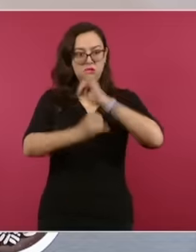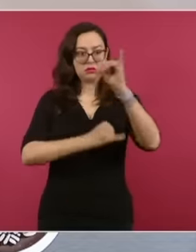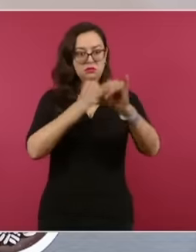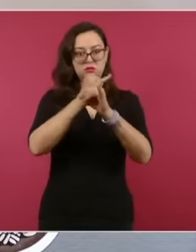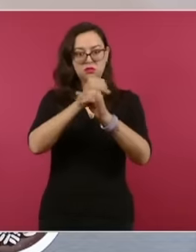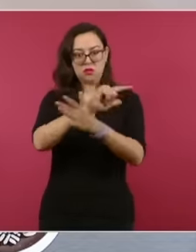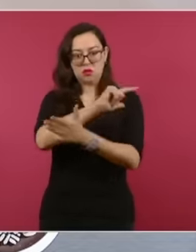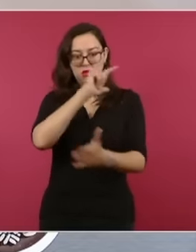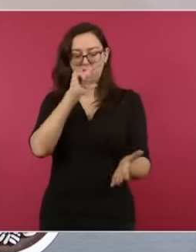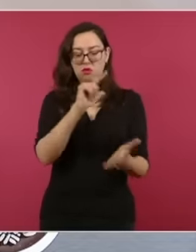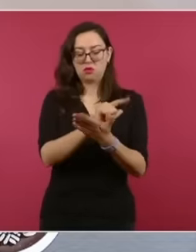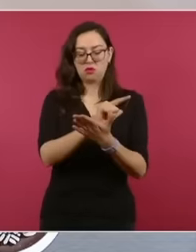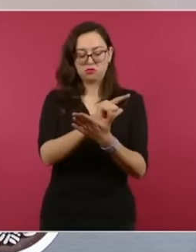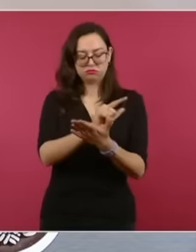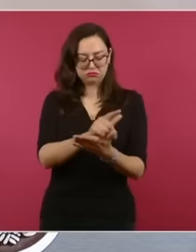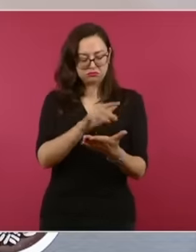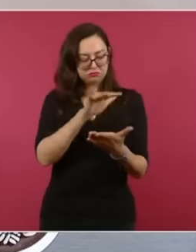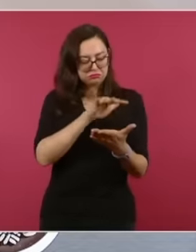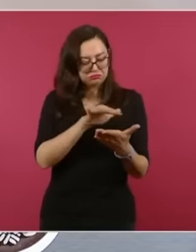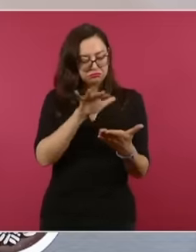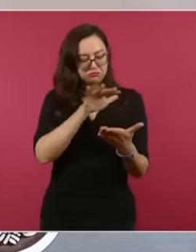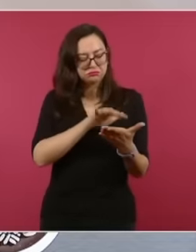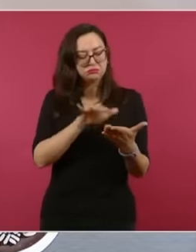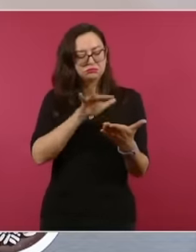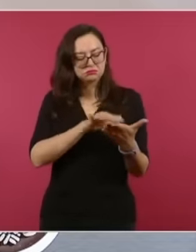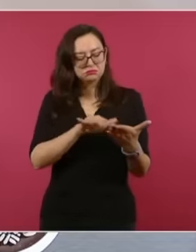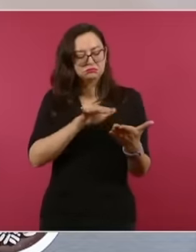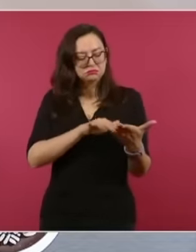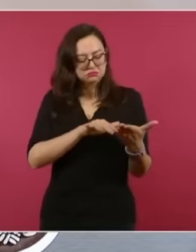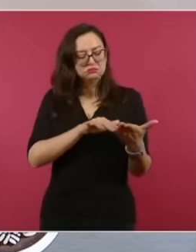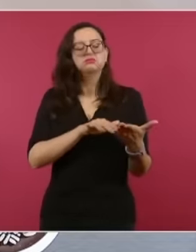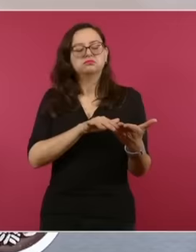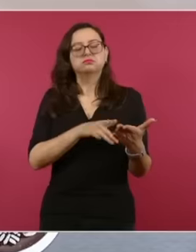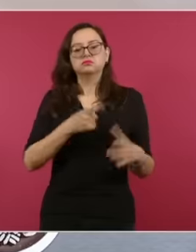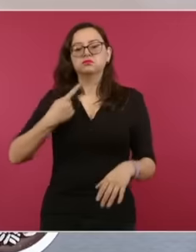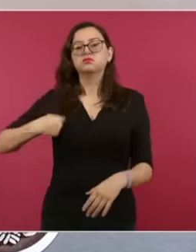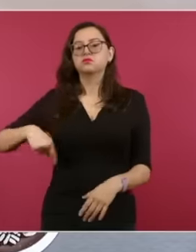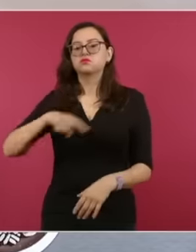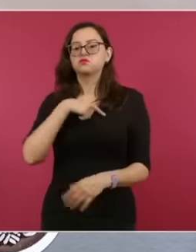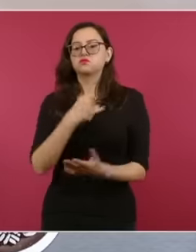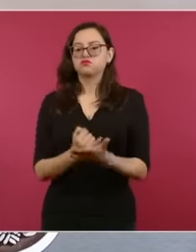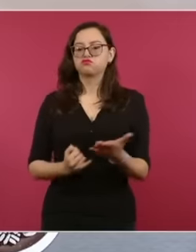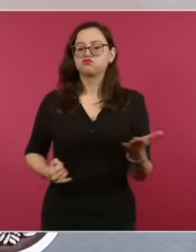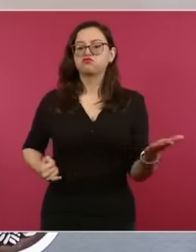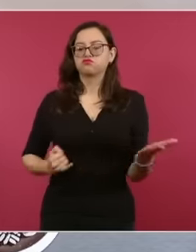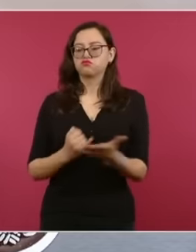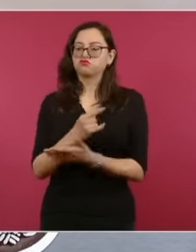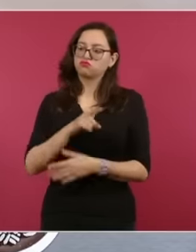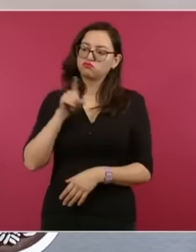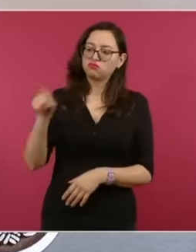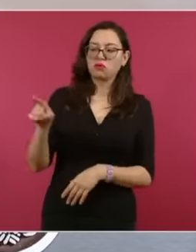law has decided, on instructions from the President, to hold Ecuador accountable